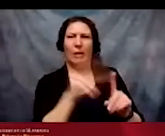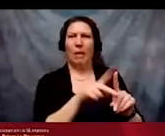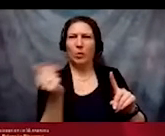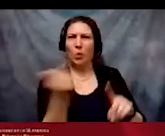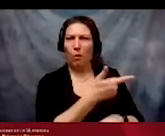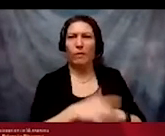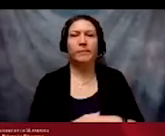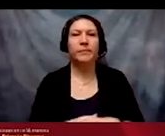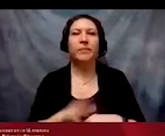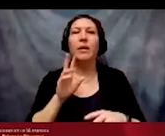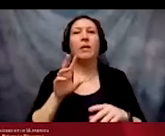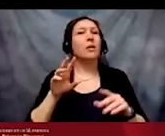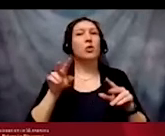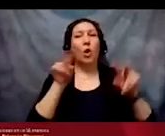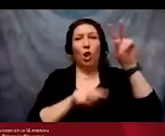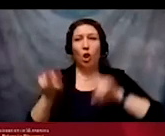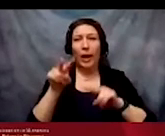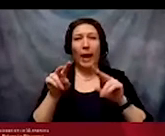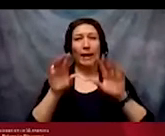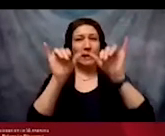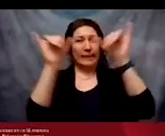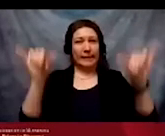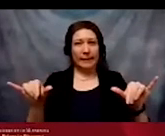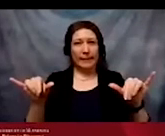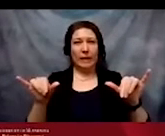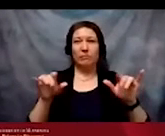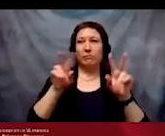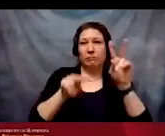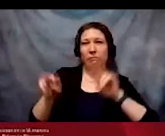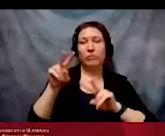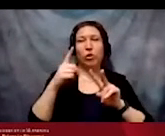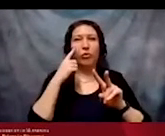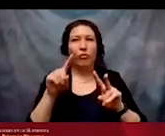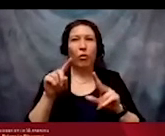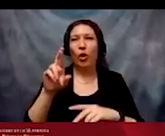not victims for racist and ableist disproportionalities.